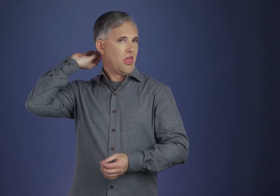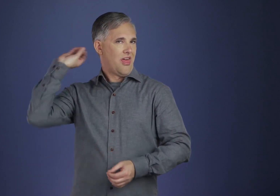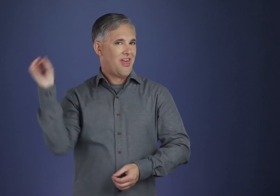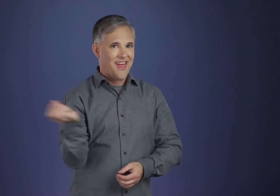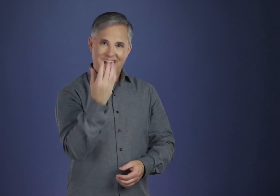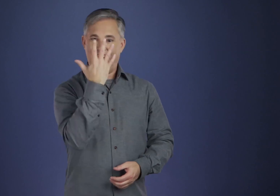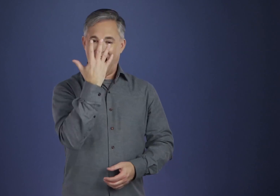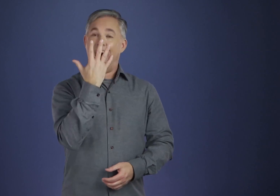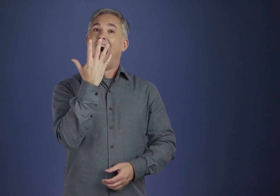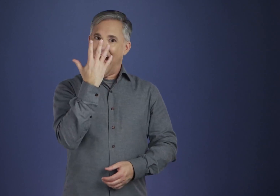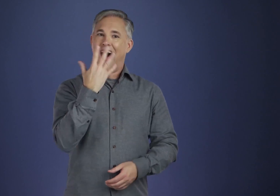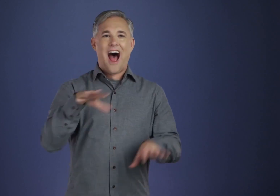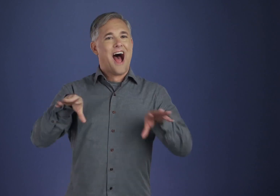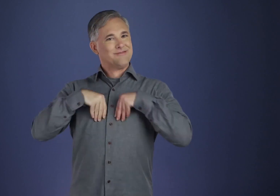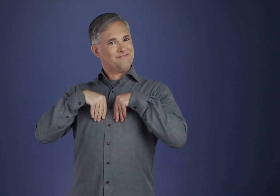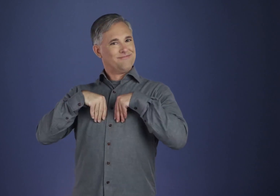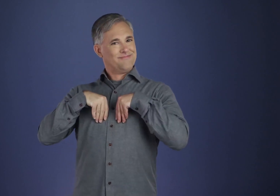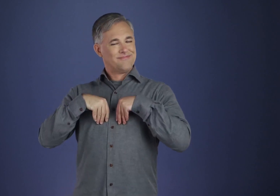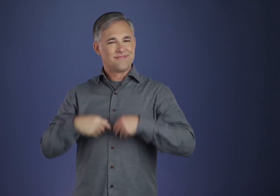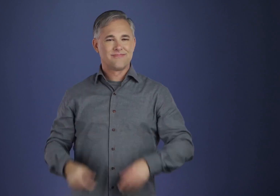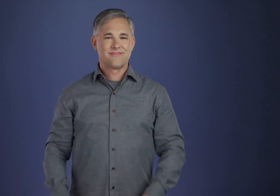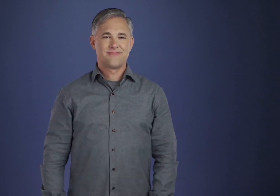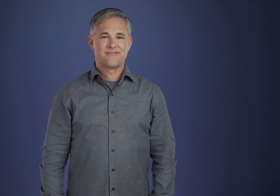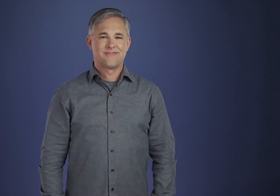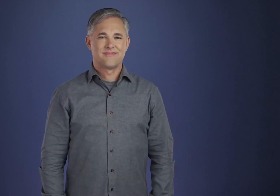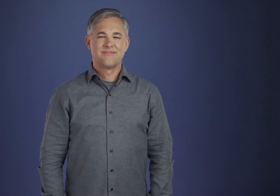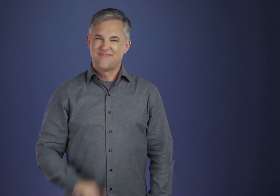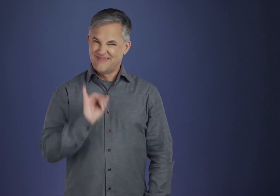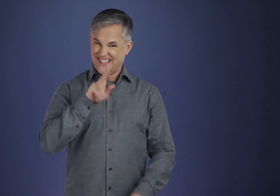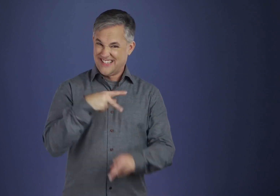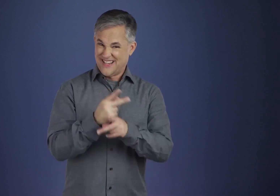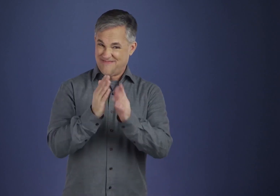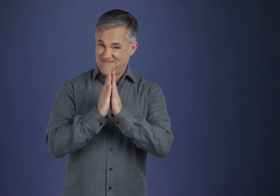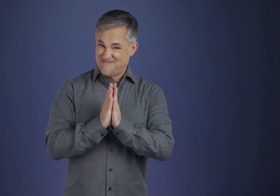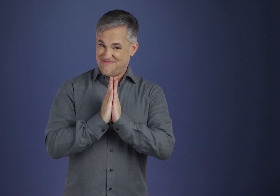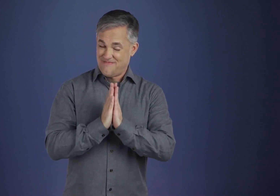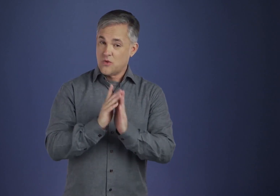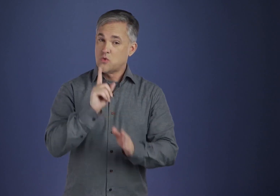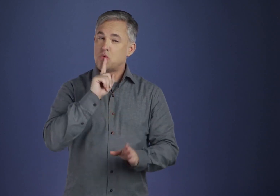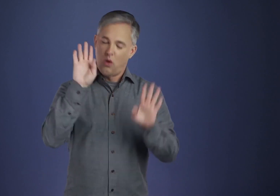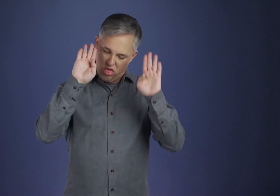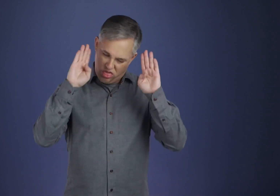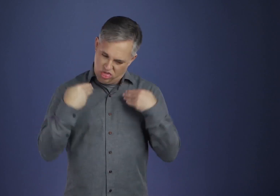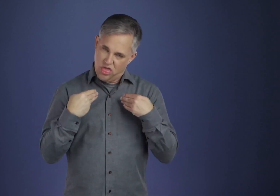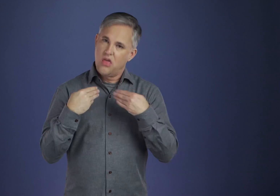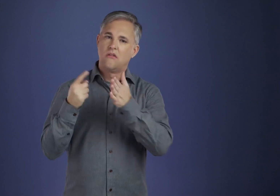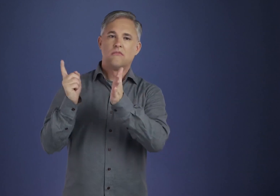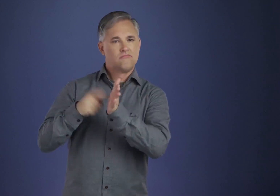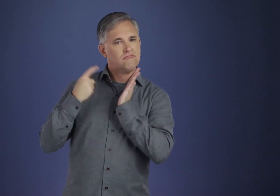With the best of intentions, he tends to force his own will into all sorts of situations and problems